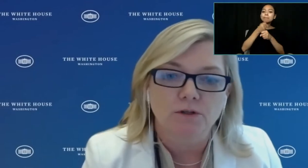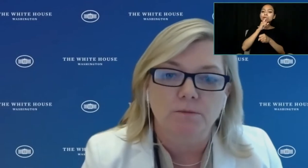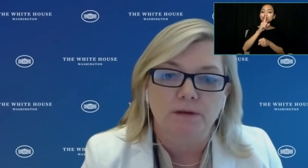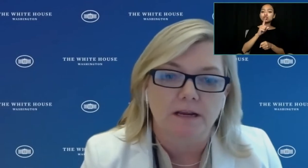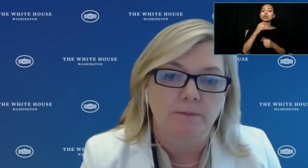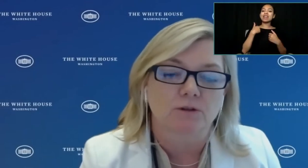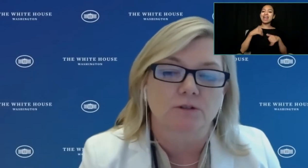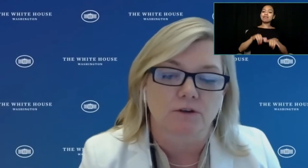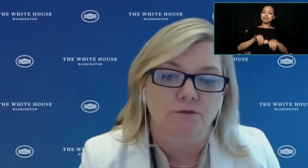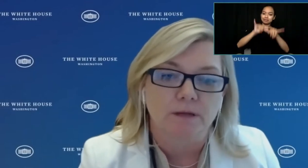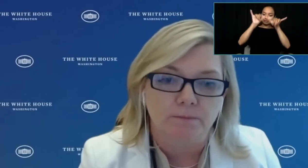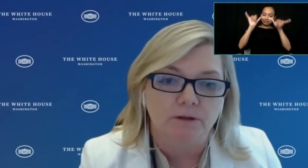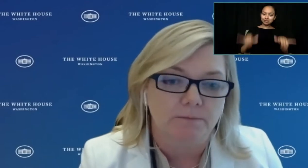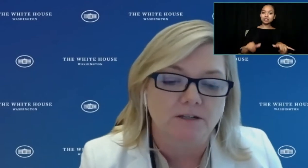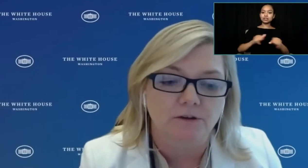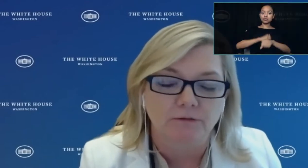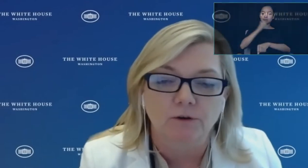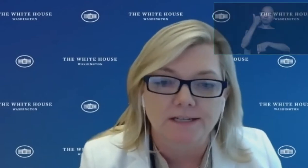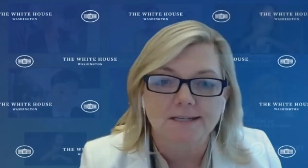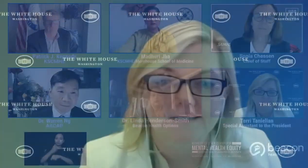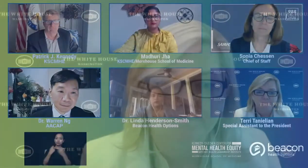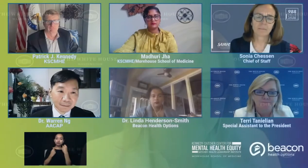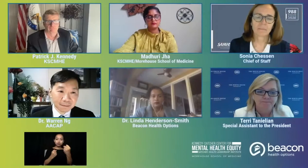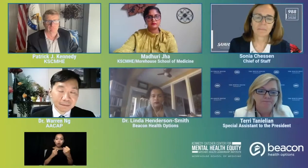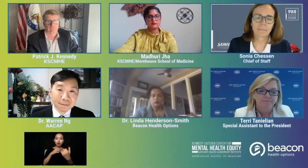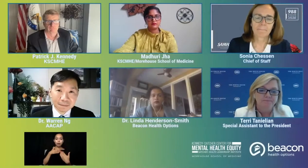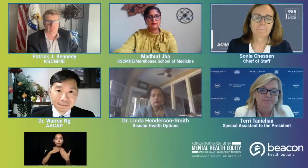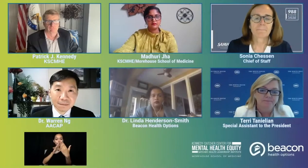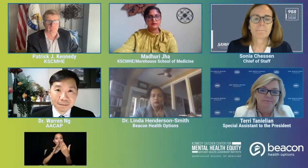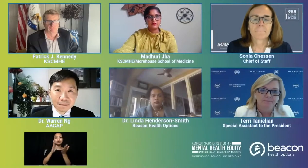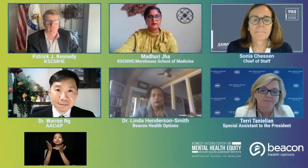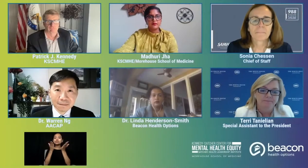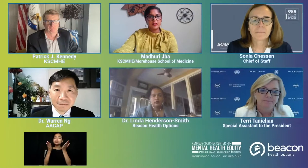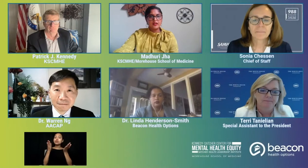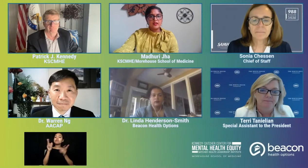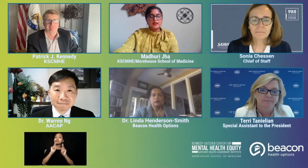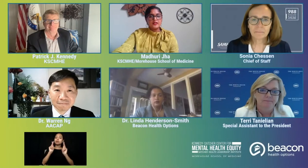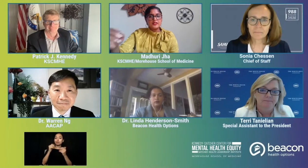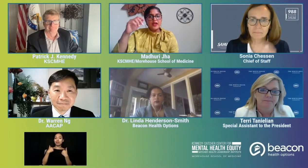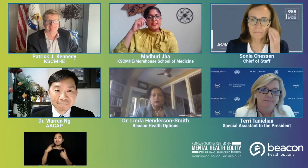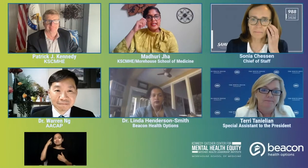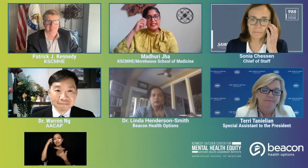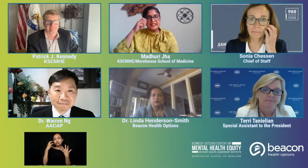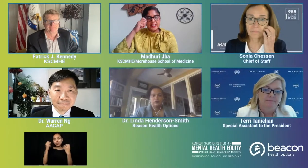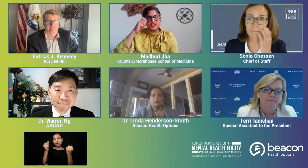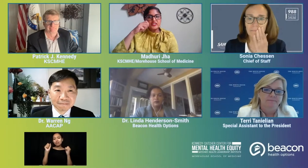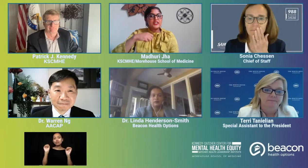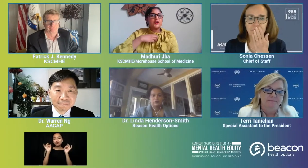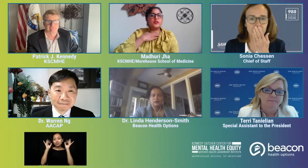to being able to serve people in mental health crisis. So at the Kennedy-Satcher Center,